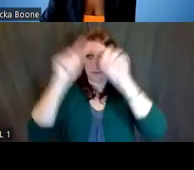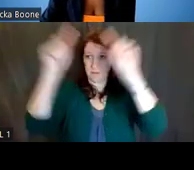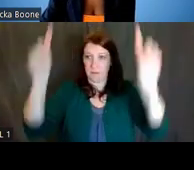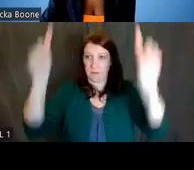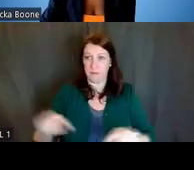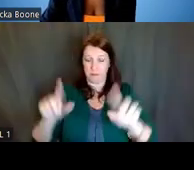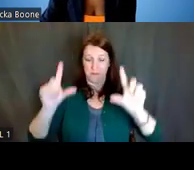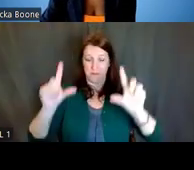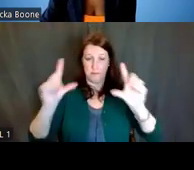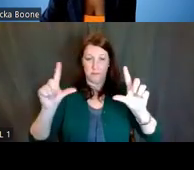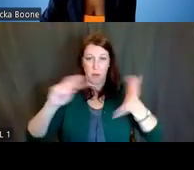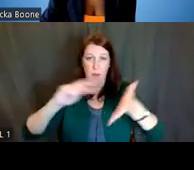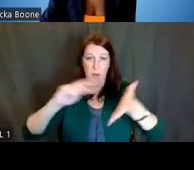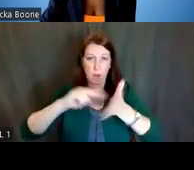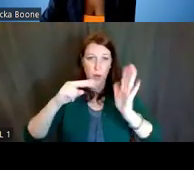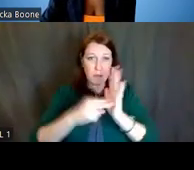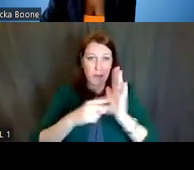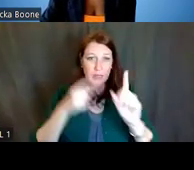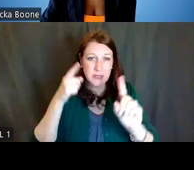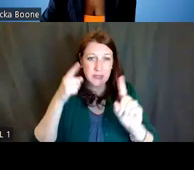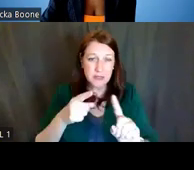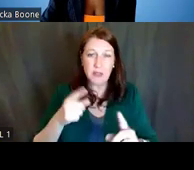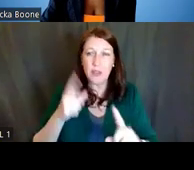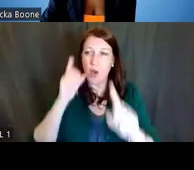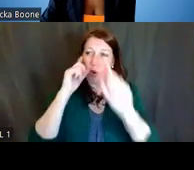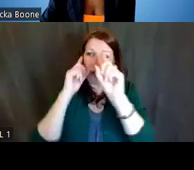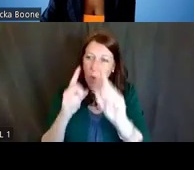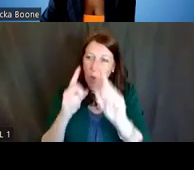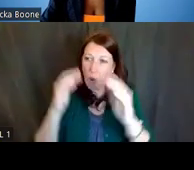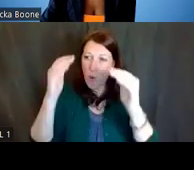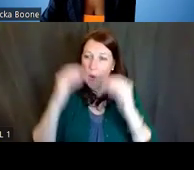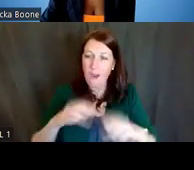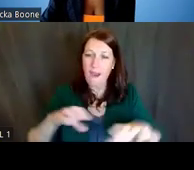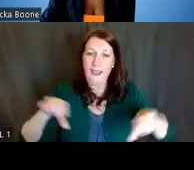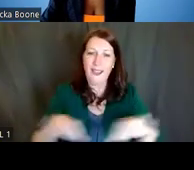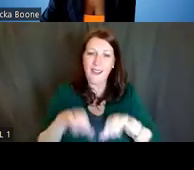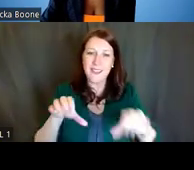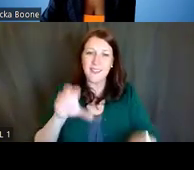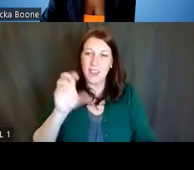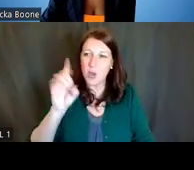its goals, the type of award or activity codes, which IC will participate in that FOA,